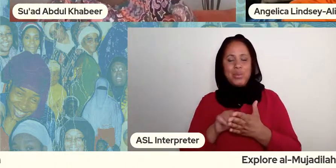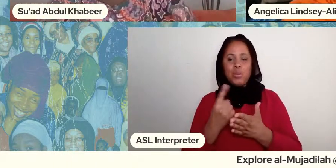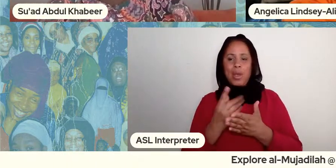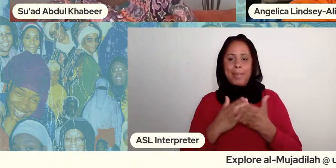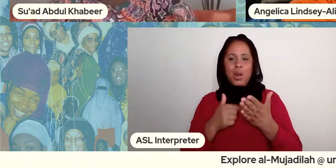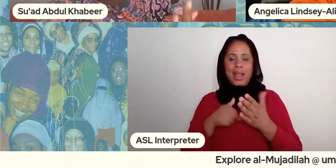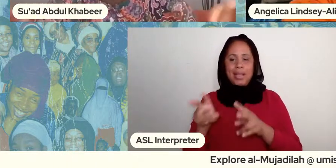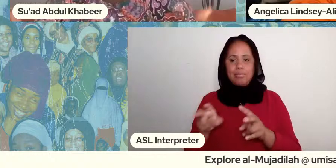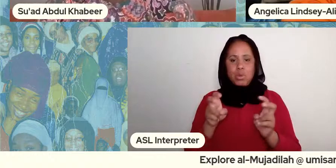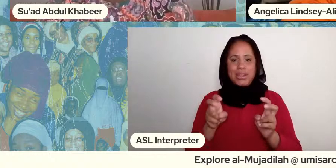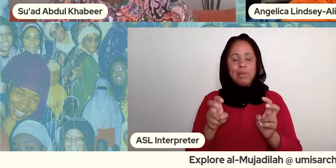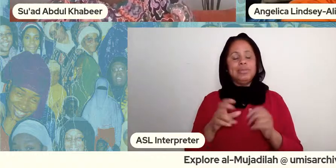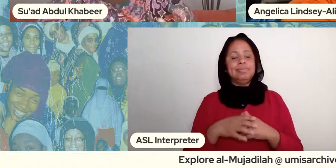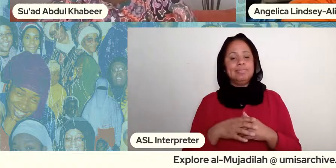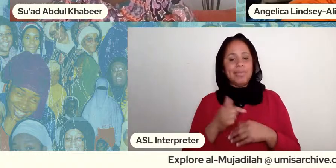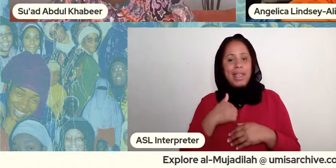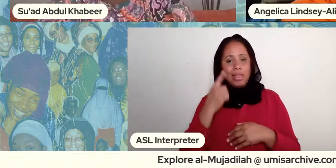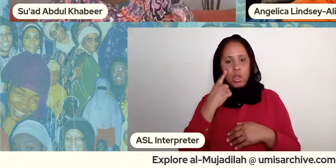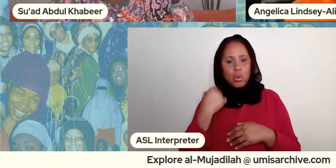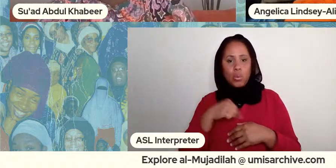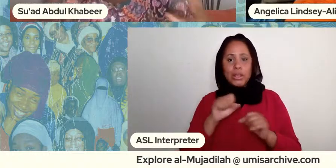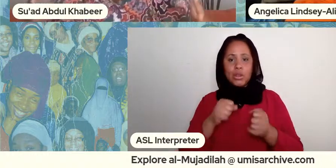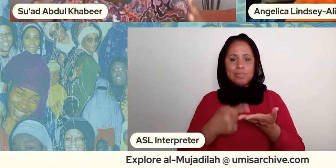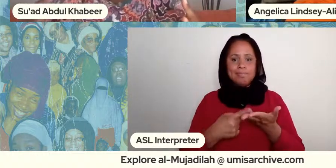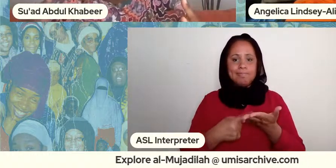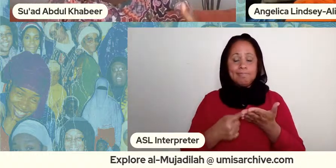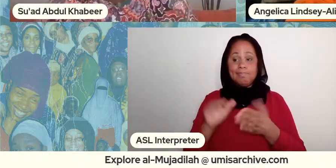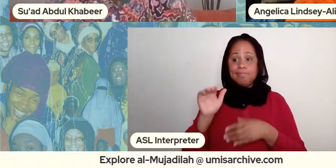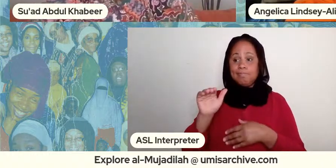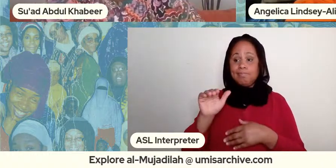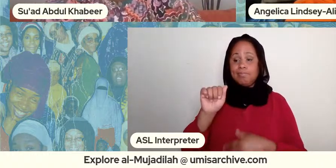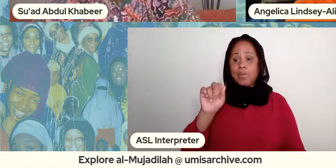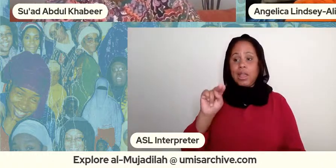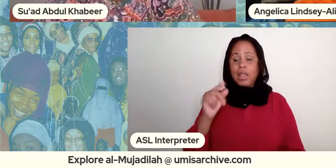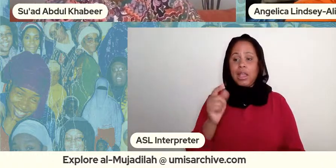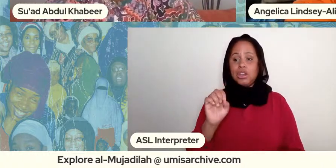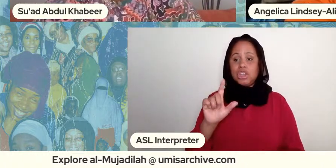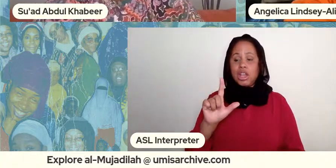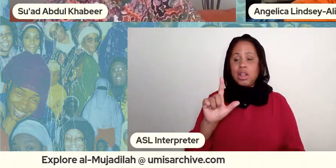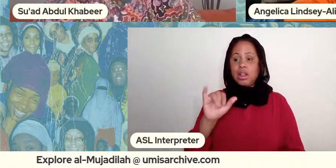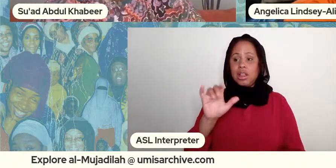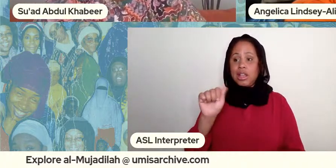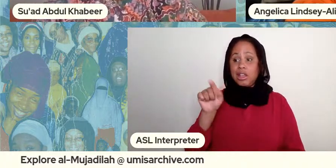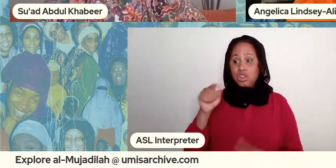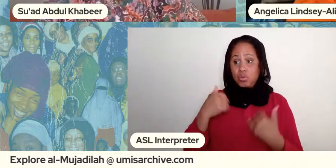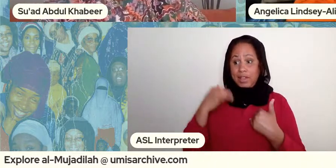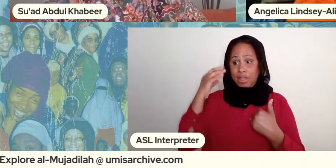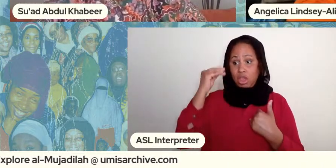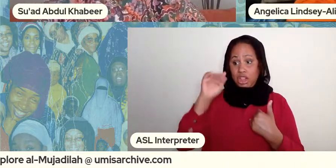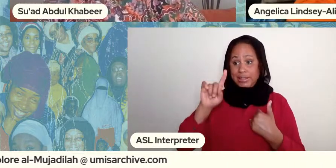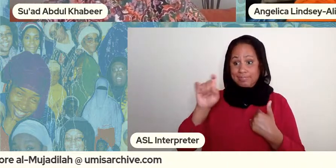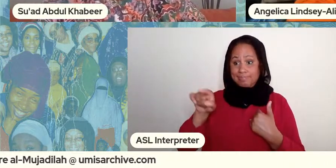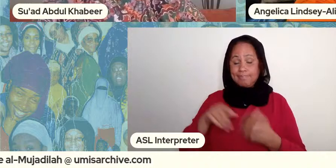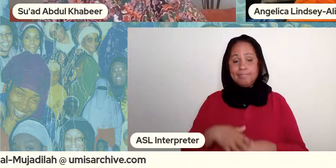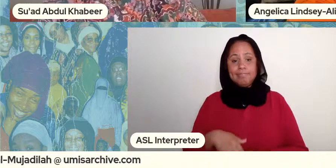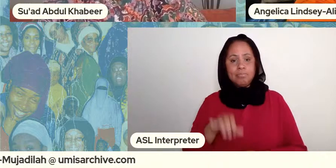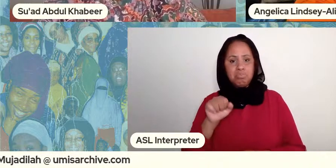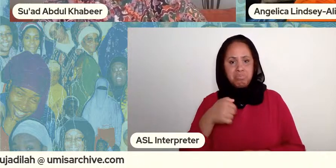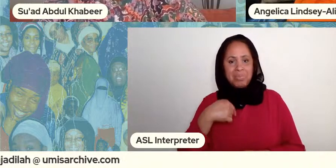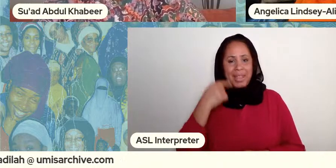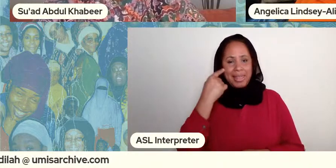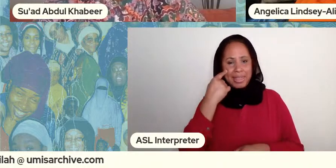we could talk about so angelica you have thoughts about that i do um i i think the the first thing